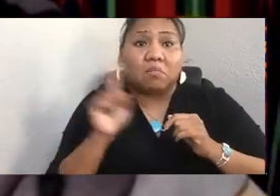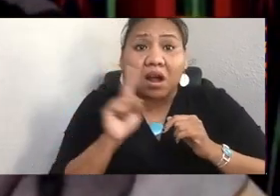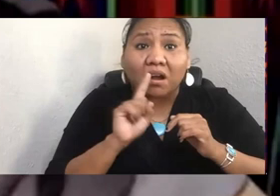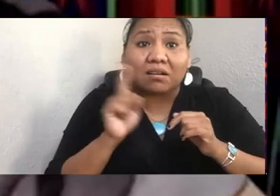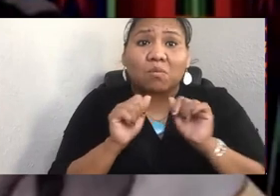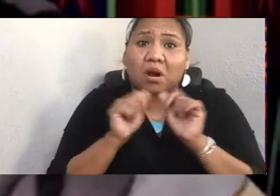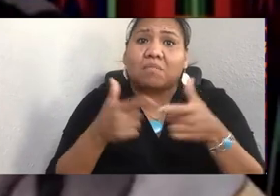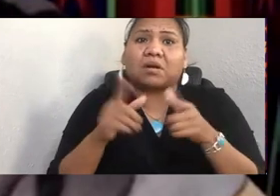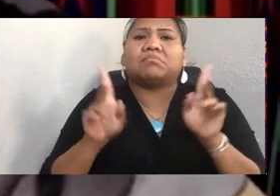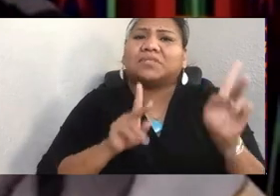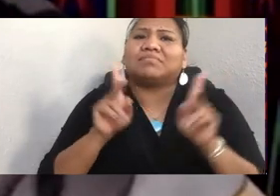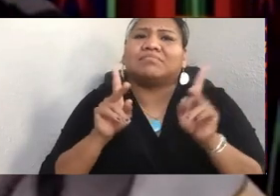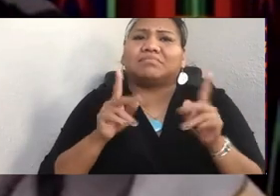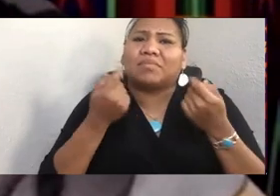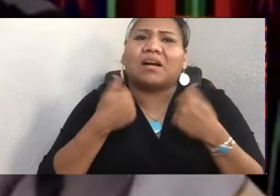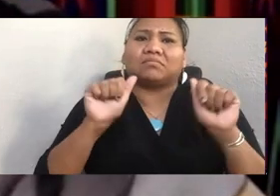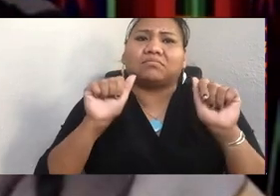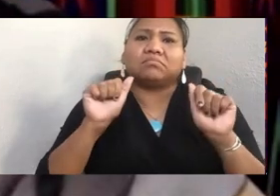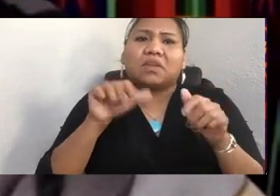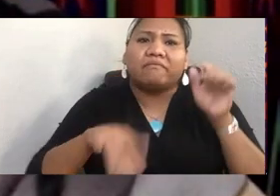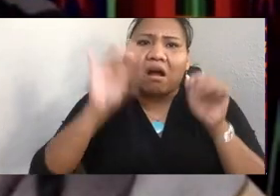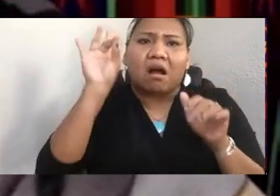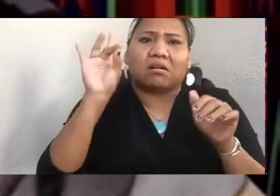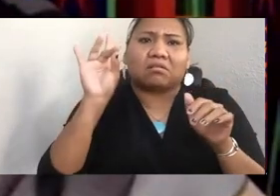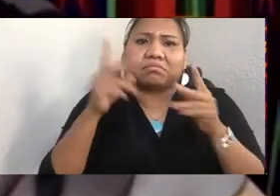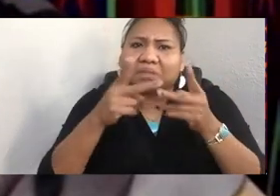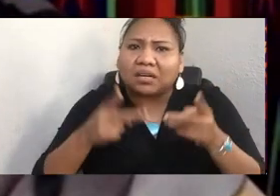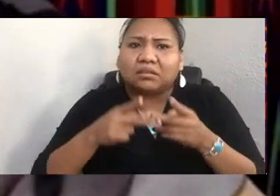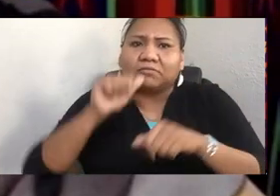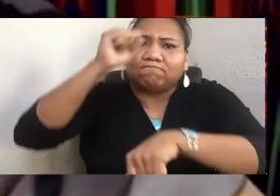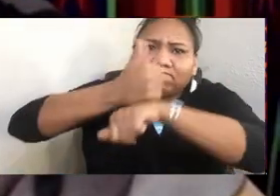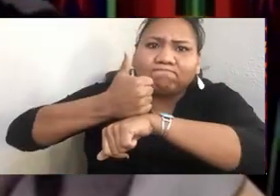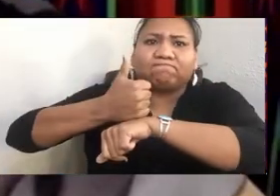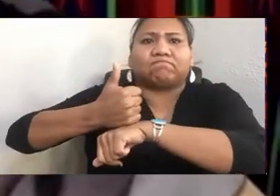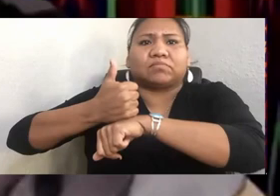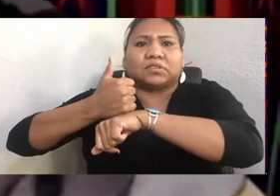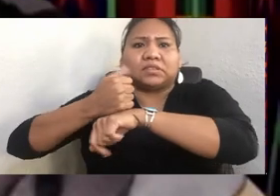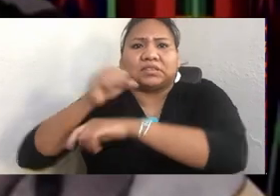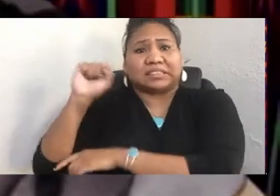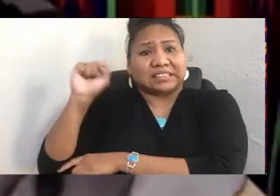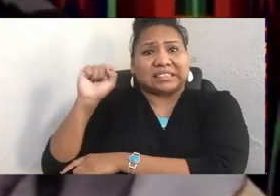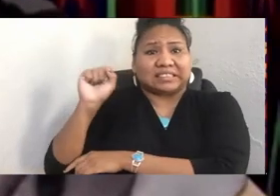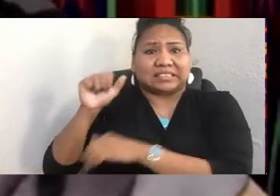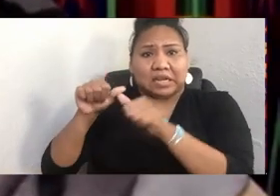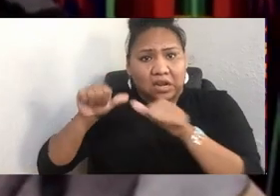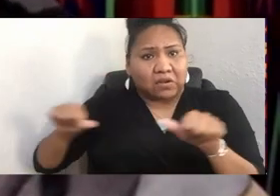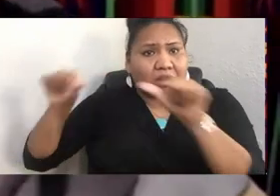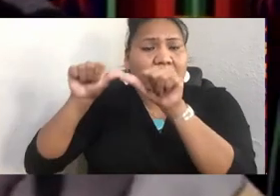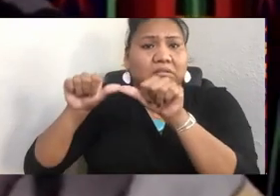a place in the Seattle area. And she was a part of that movement to support the urban natives.